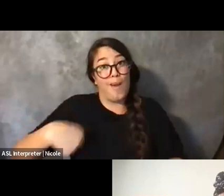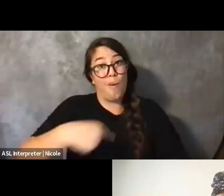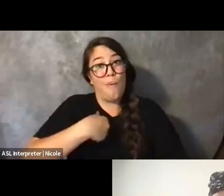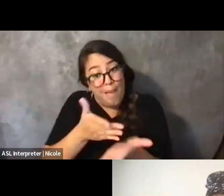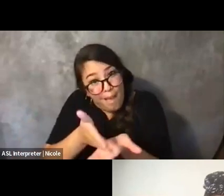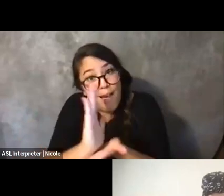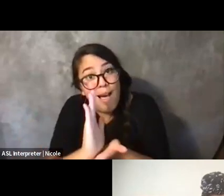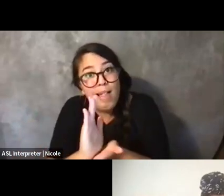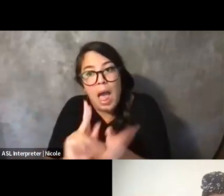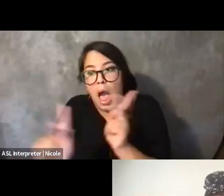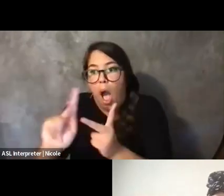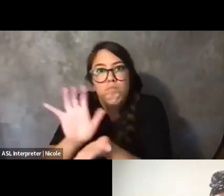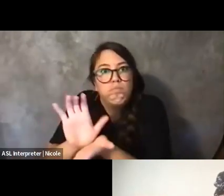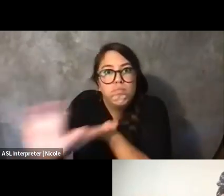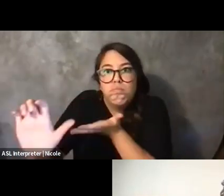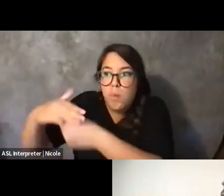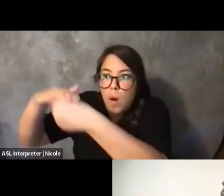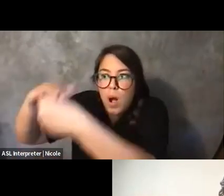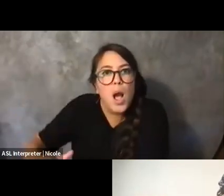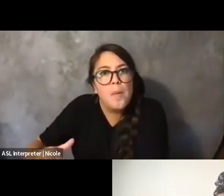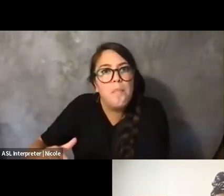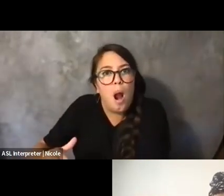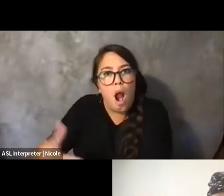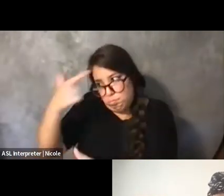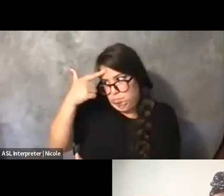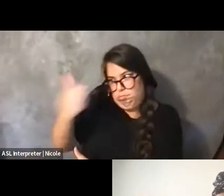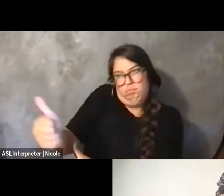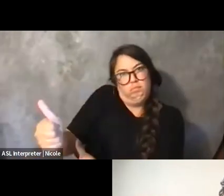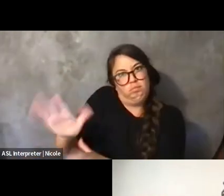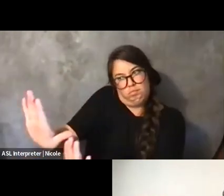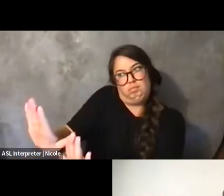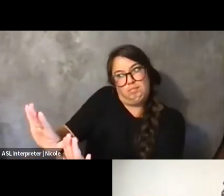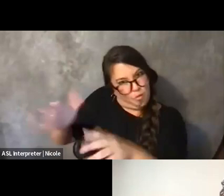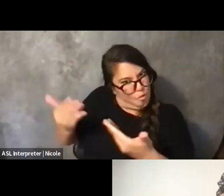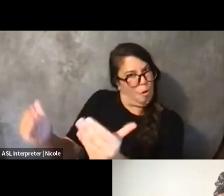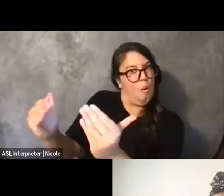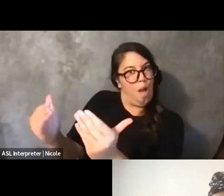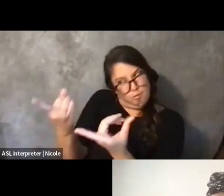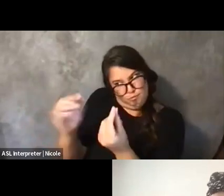and groundbreaking because our minds and the way we move throughout the world is already so revolutionary.